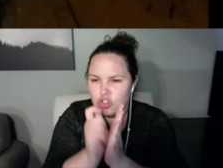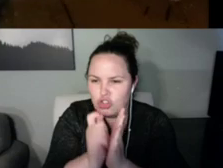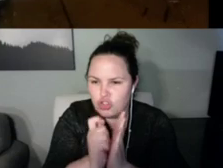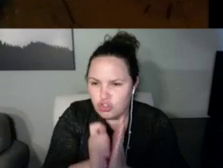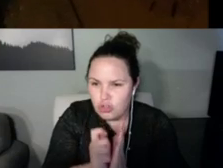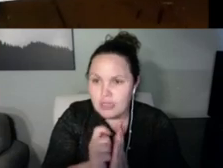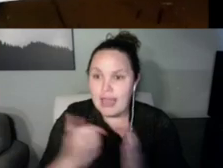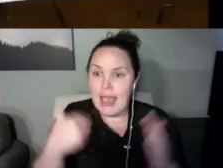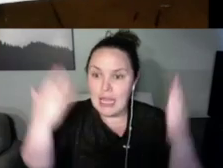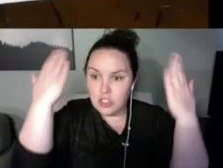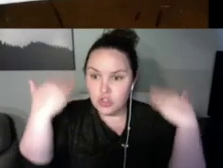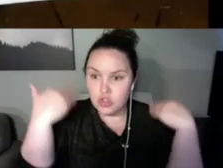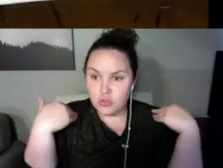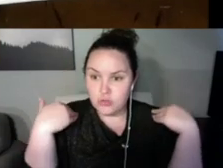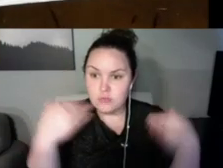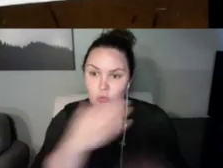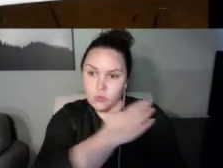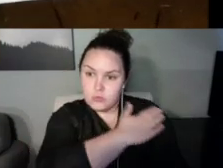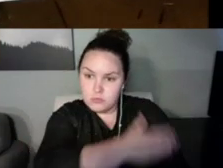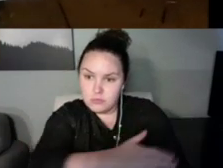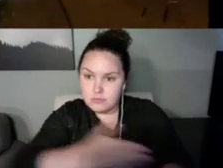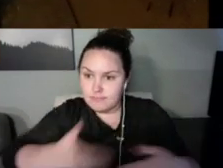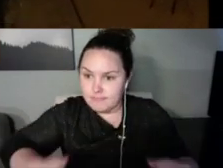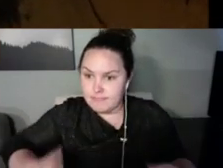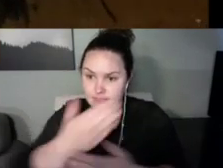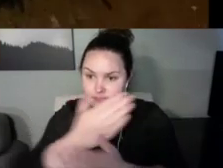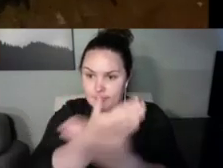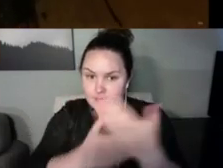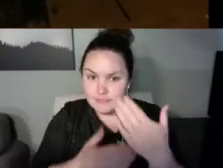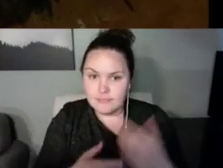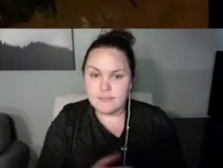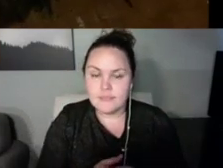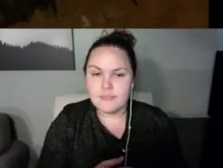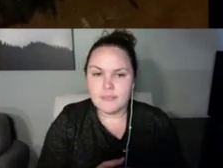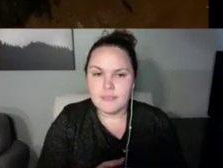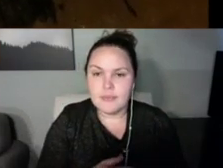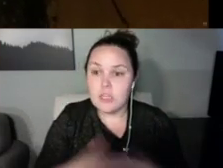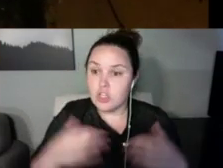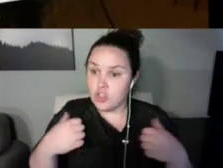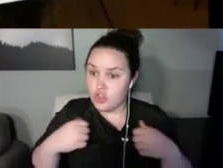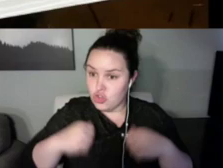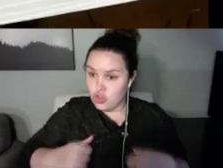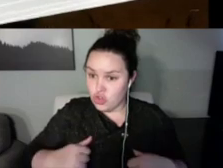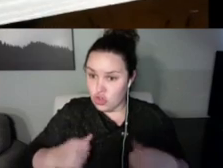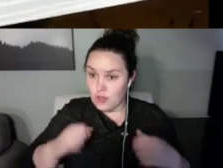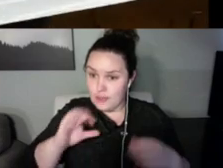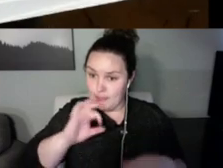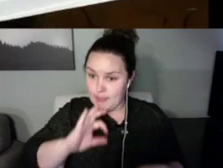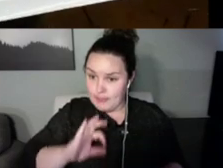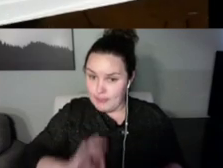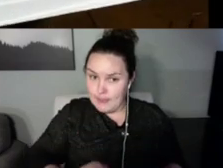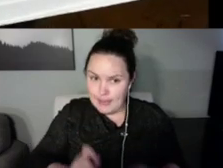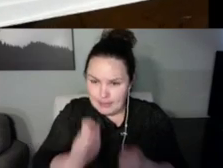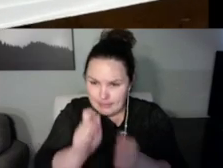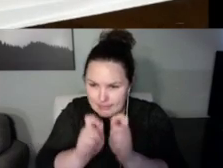And I had to say that when I when I when I made this video, this is something that I